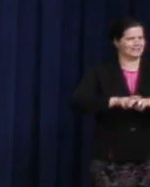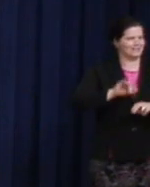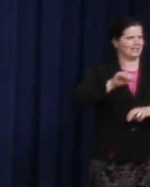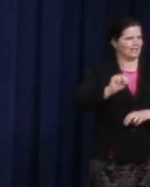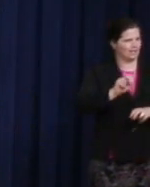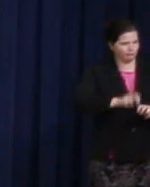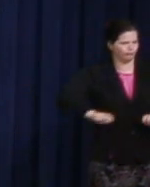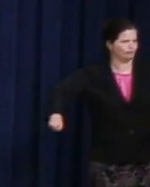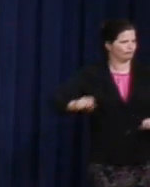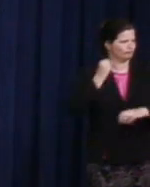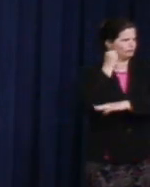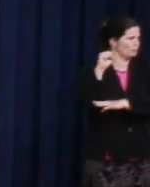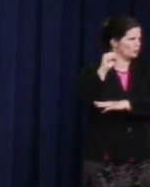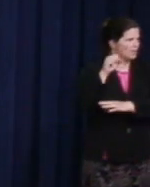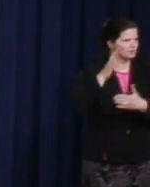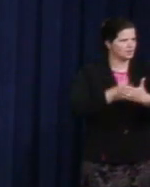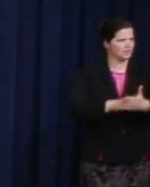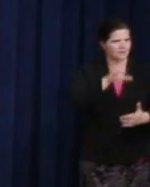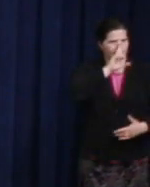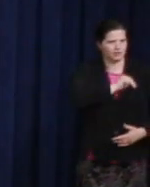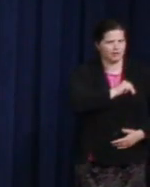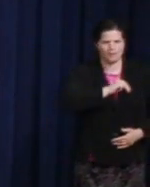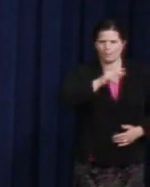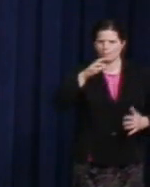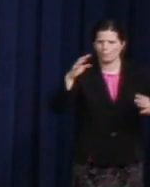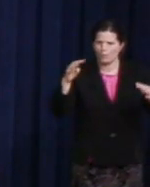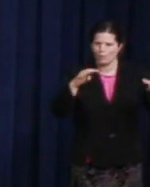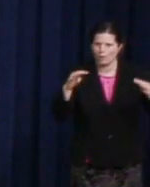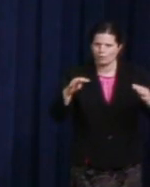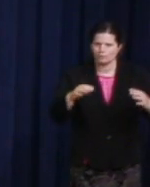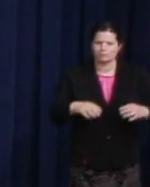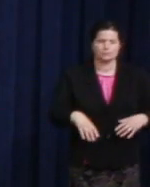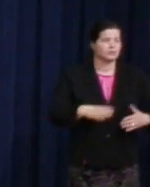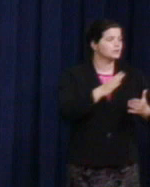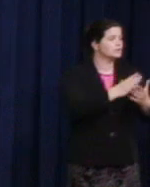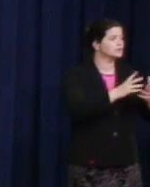Some places in America, women: young, middle-aged,